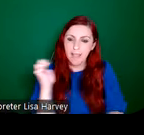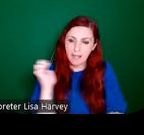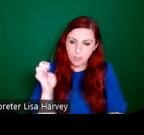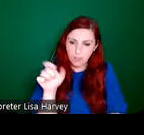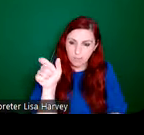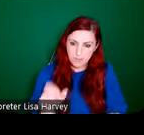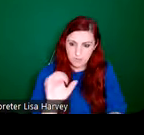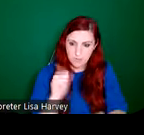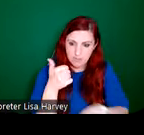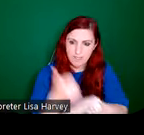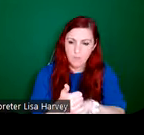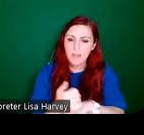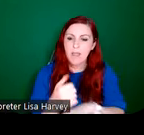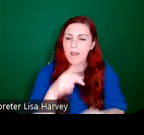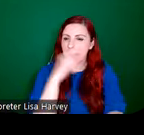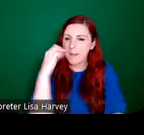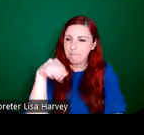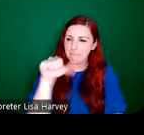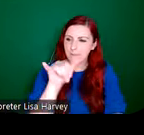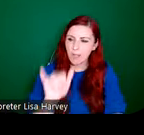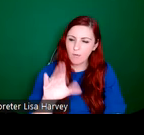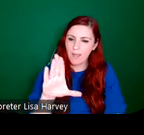glass artist called Mary Lowndes and a craftsman called Alfred Drury, and